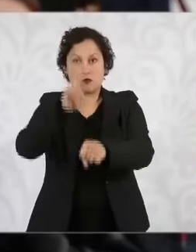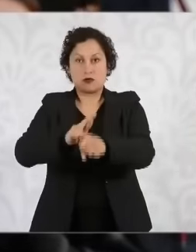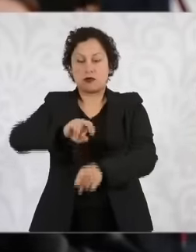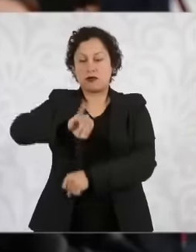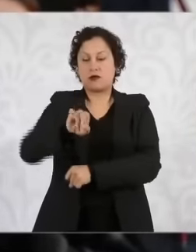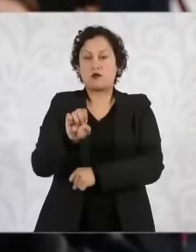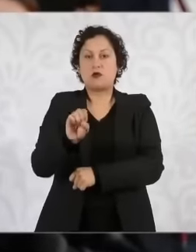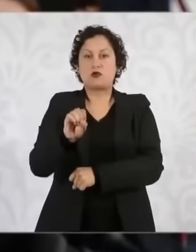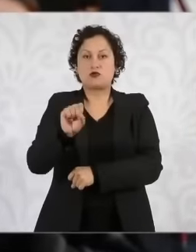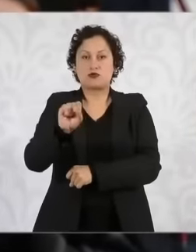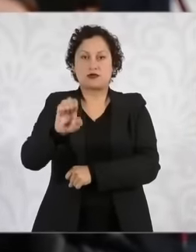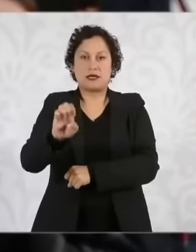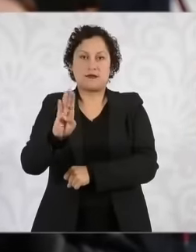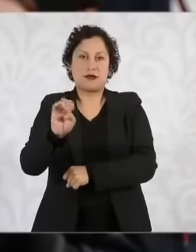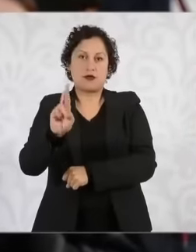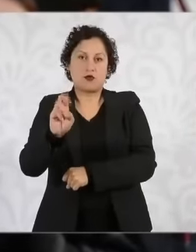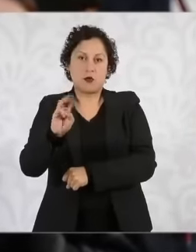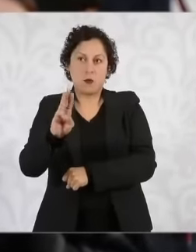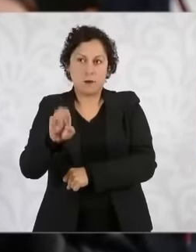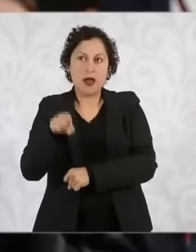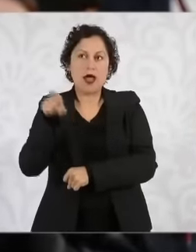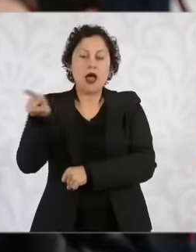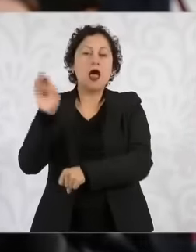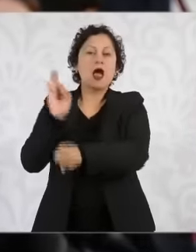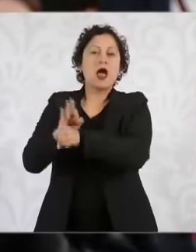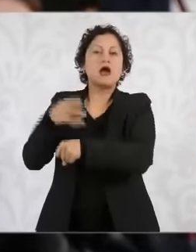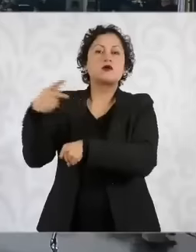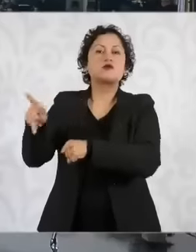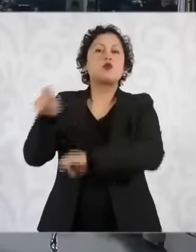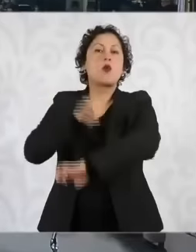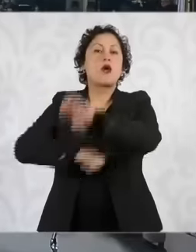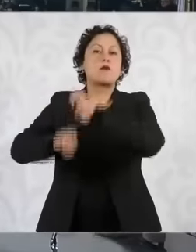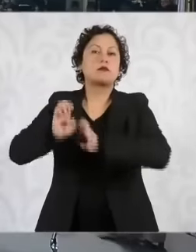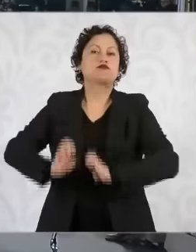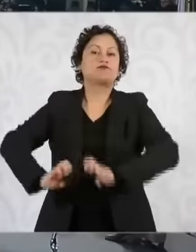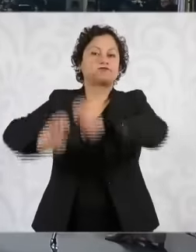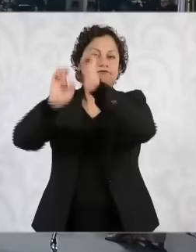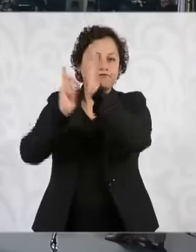to put this construction first, uh, ask him, well, the congress of Mexico City has already